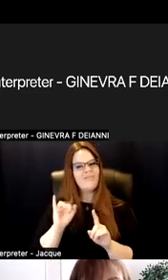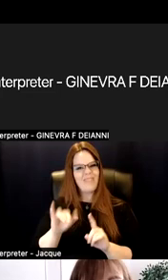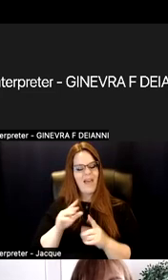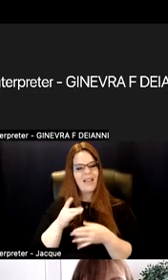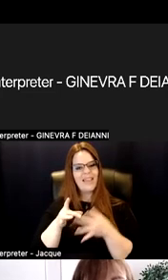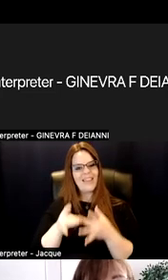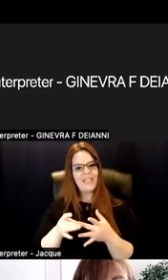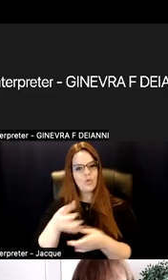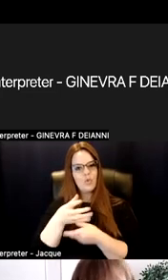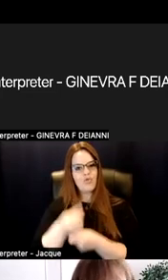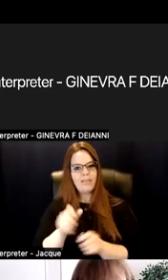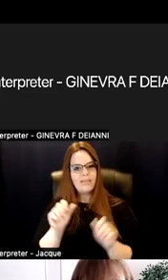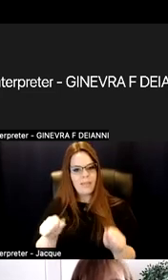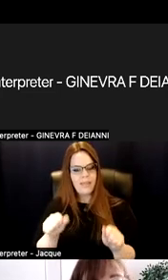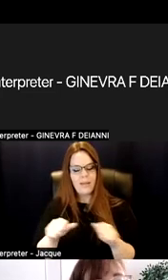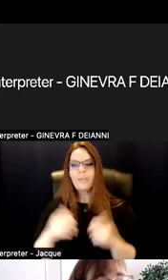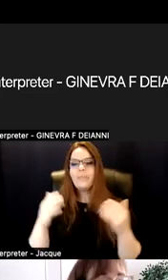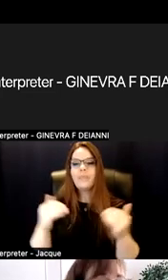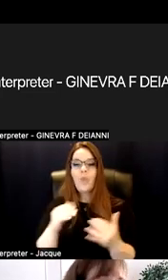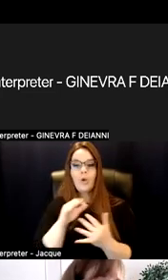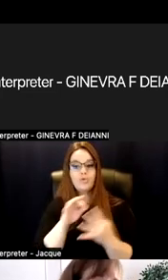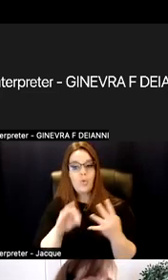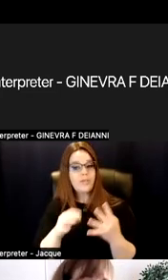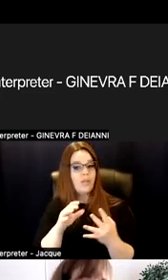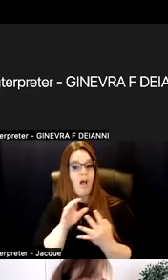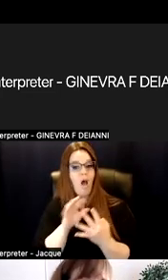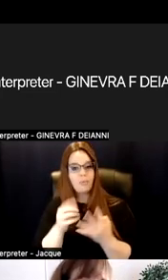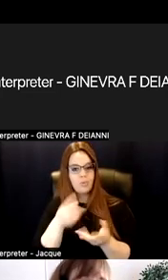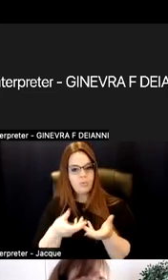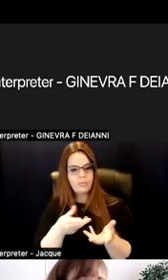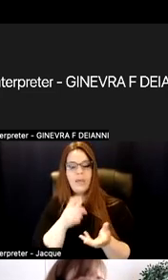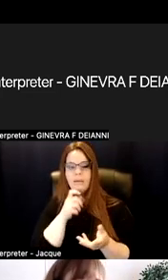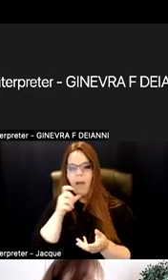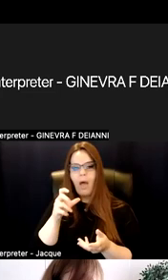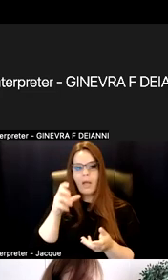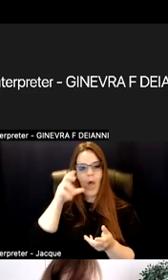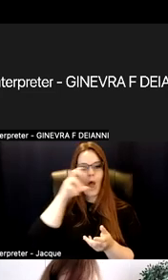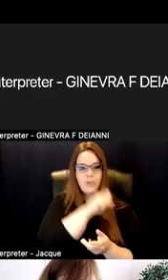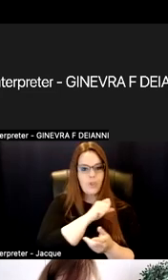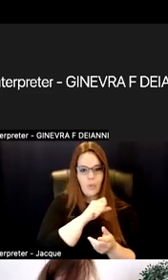Options for engagement. Not assuming that a student just wants to get out of something.